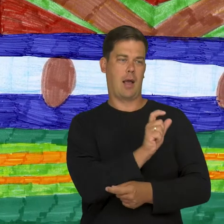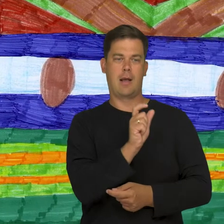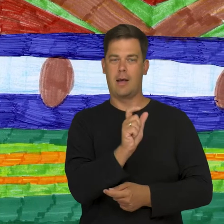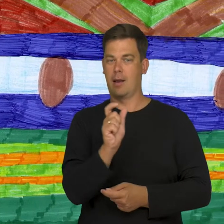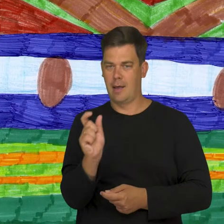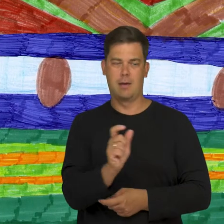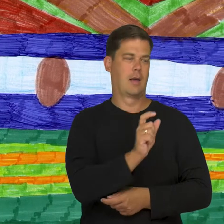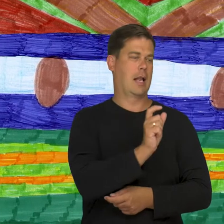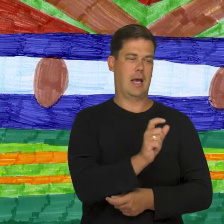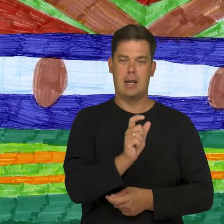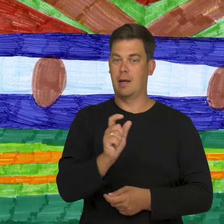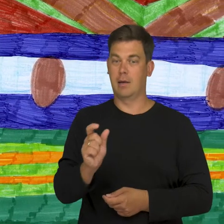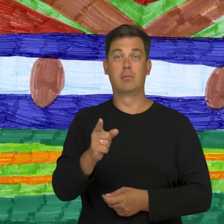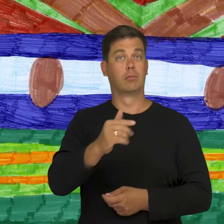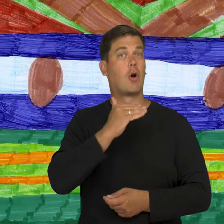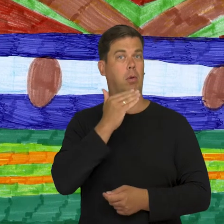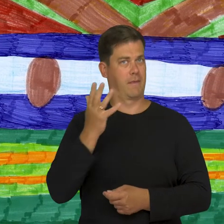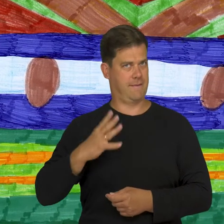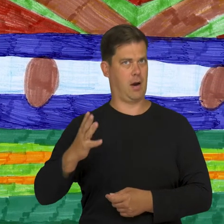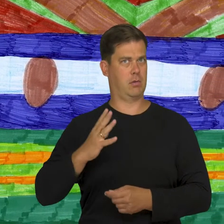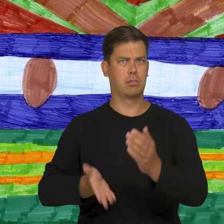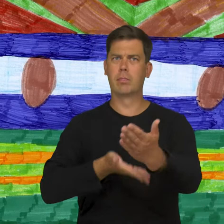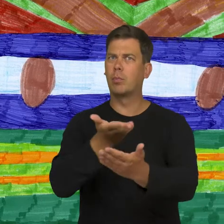and doing other speech therapy exercises. I encourage everyone.